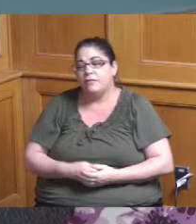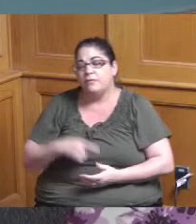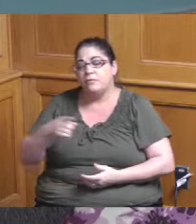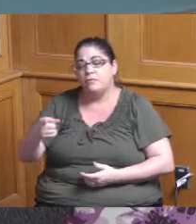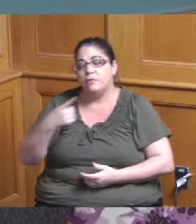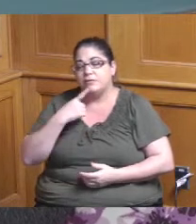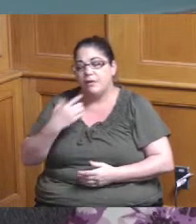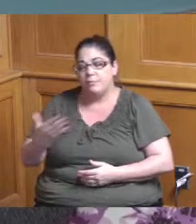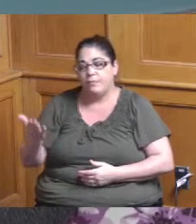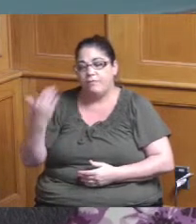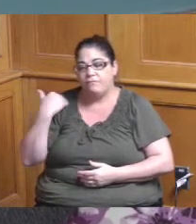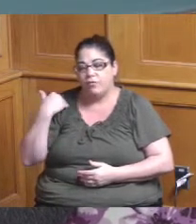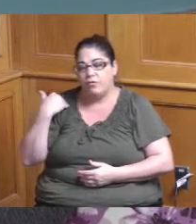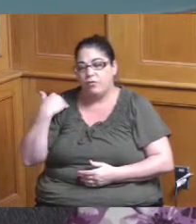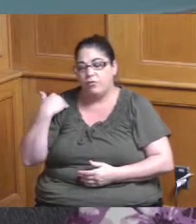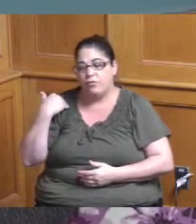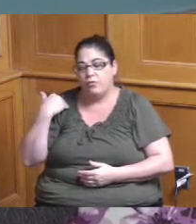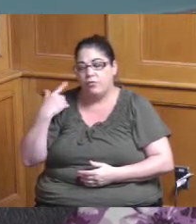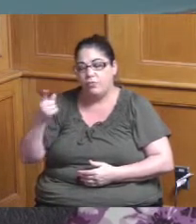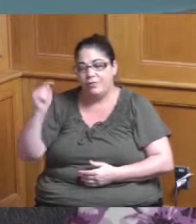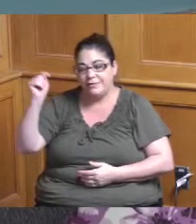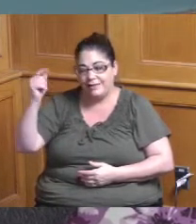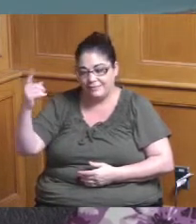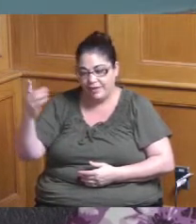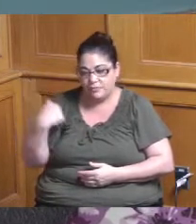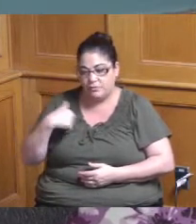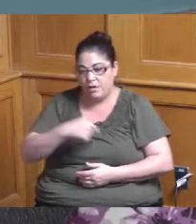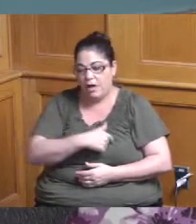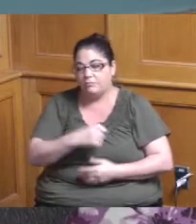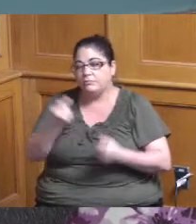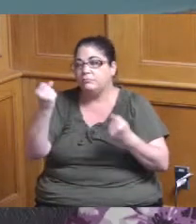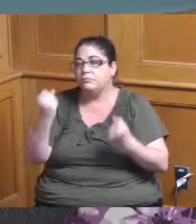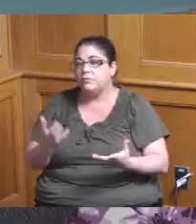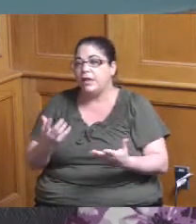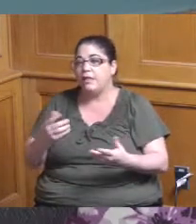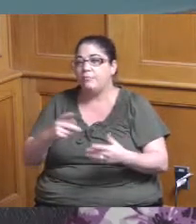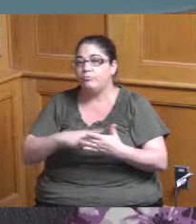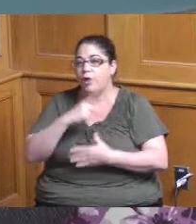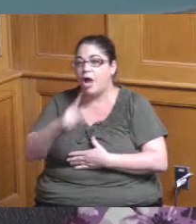testified there were a number of projects that kind of got pushed back pushed to the side for